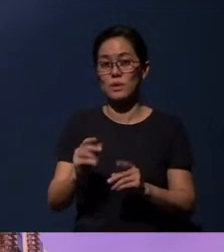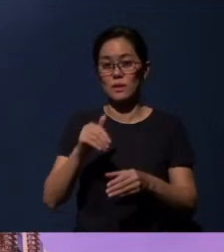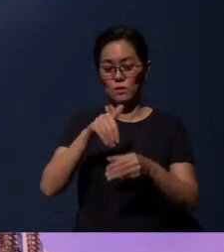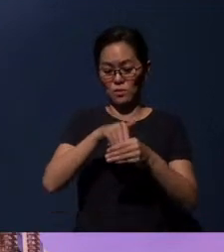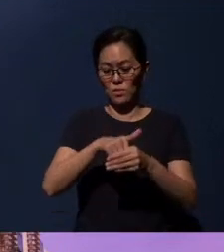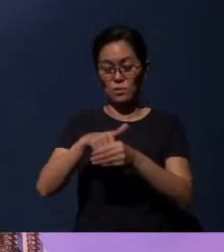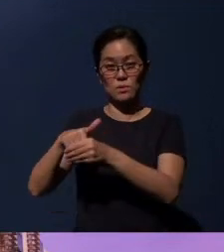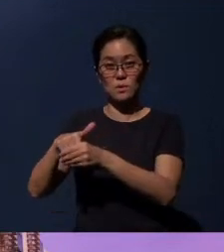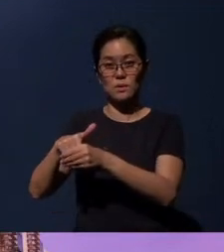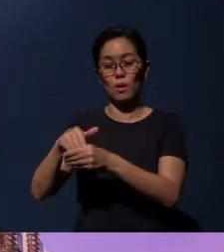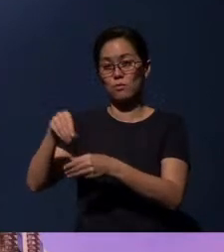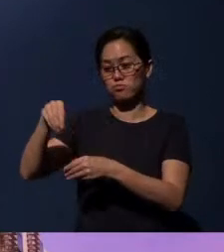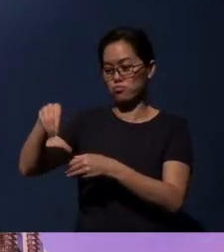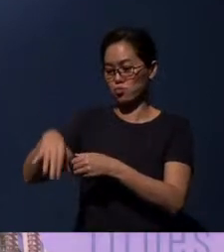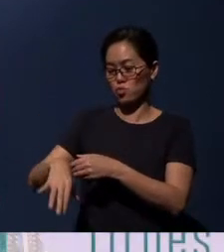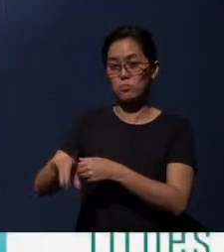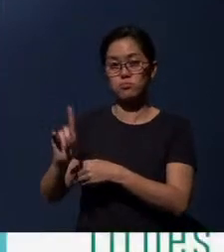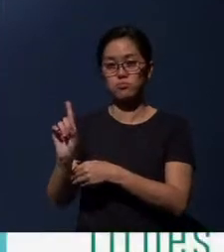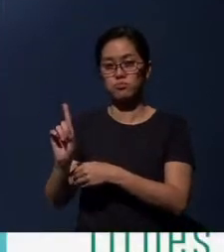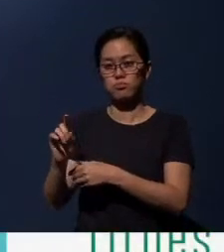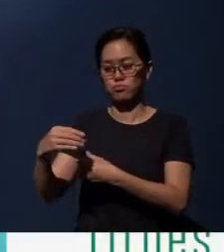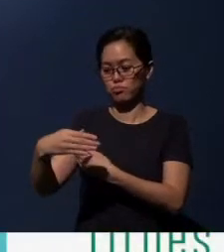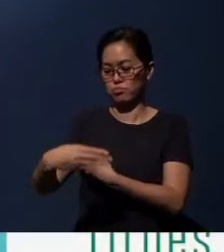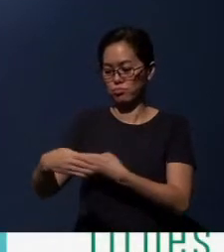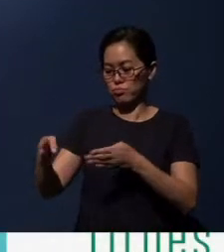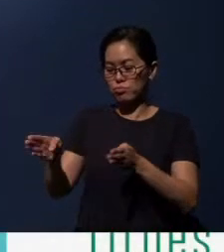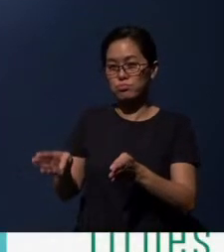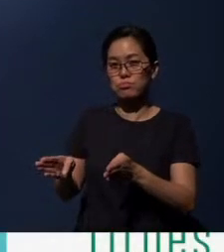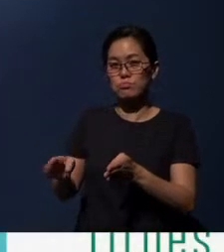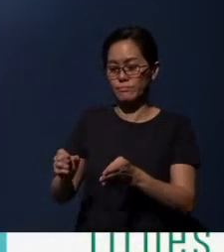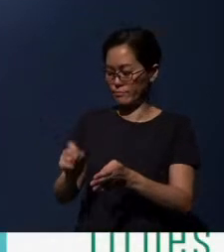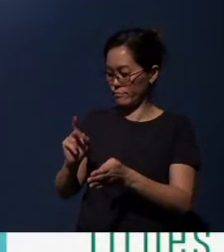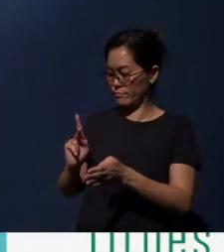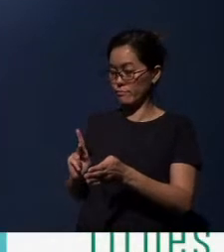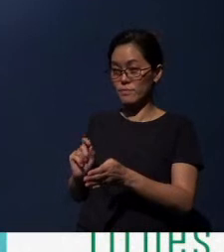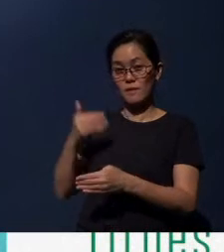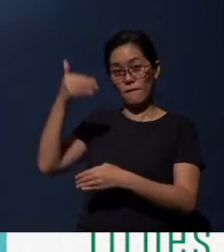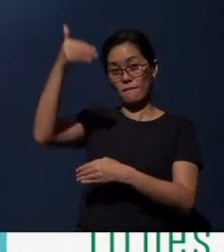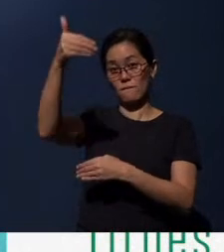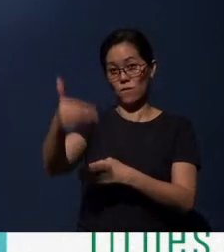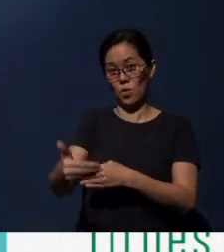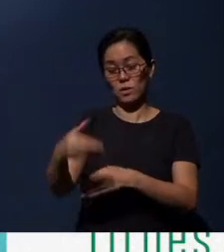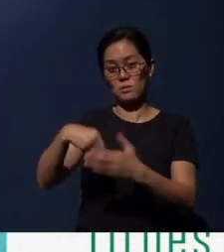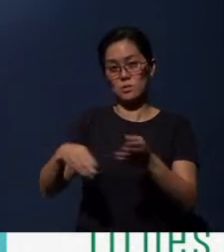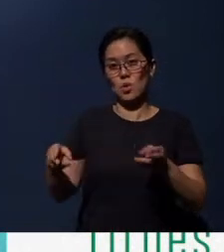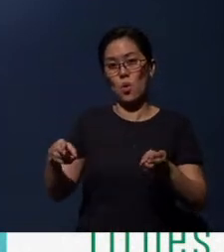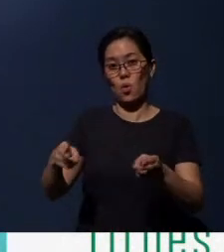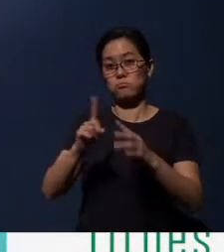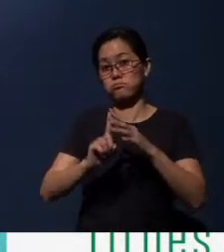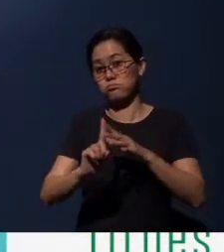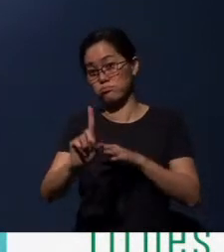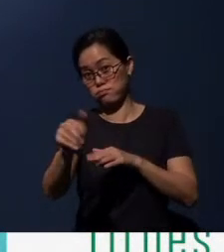do drop it in the boxes - offering boxes, at the back and front of the hall when you exit.